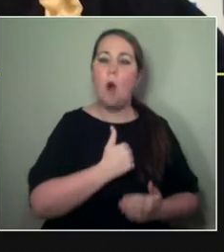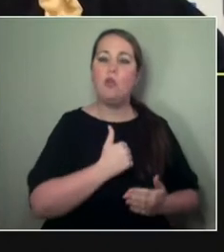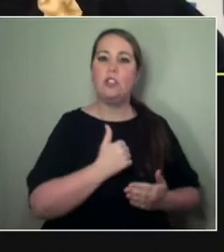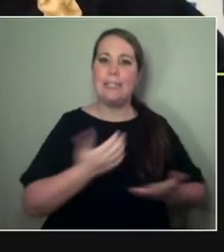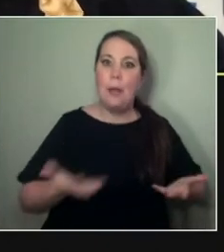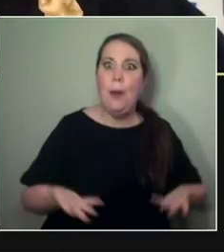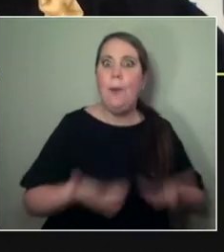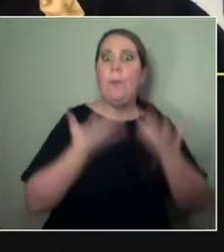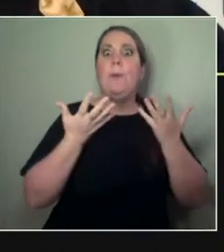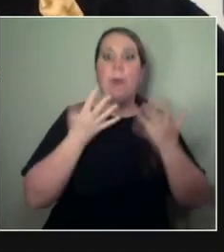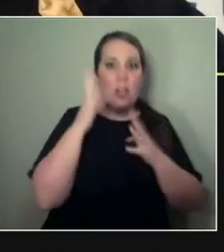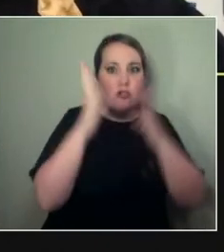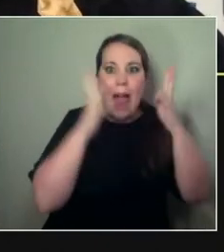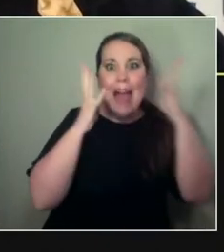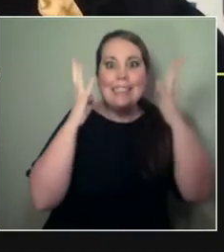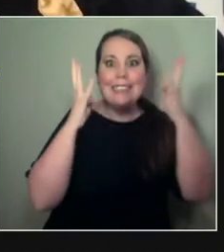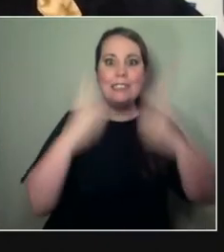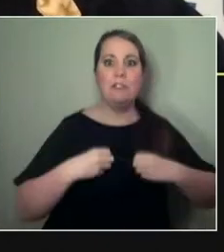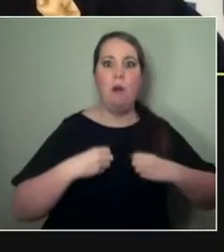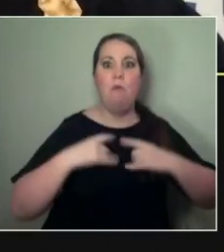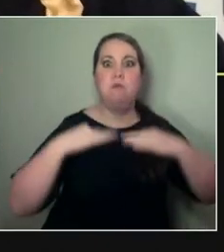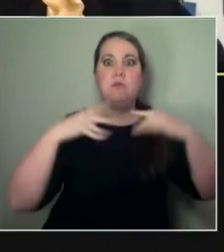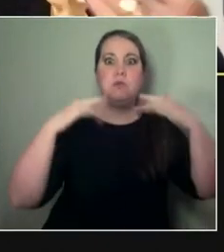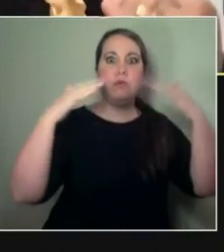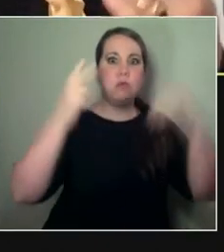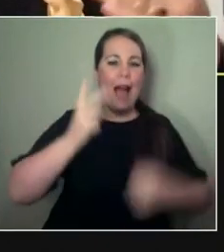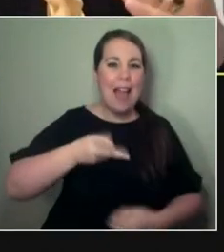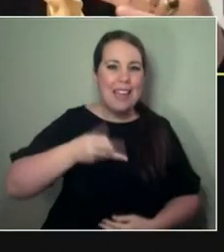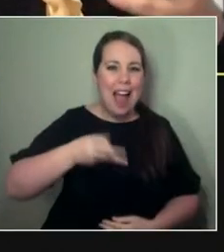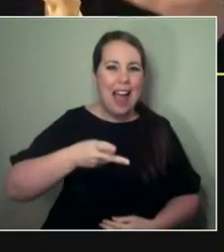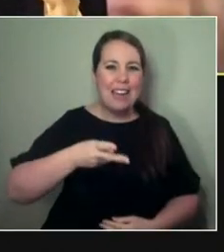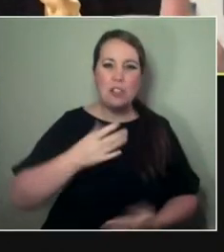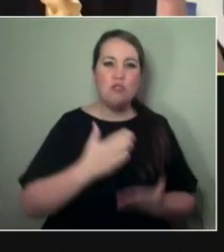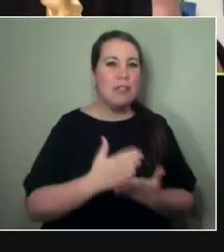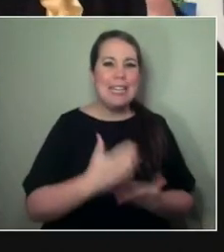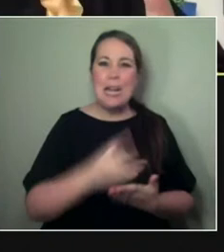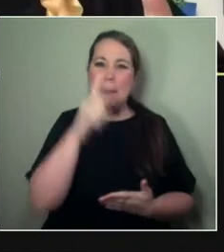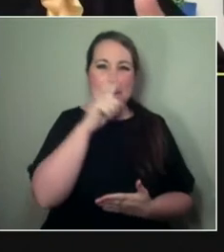We didn't really know what was happening. And I think here we don't have a sense of how...